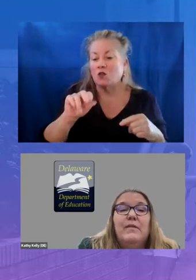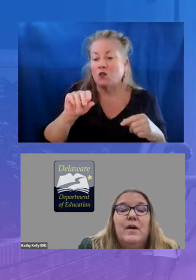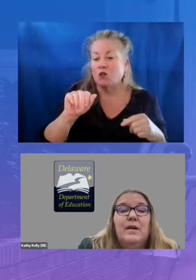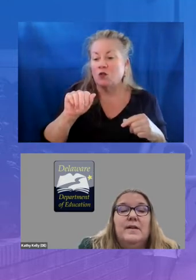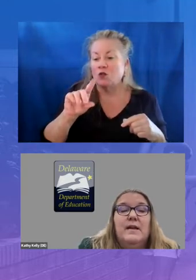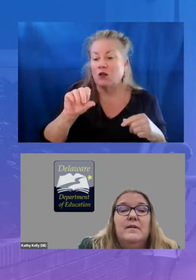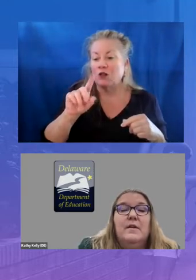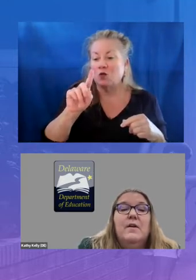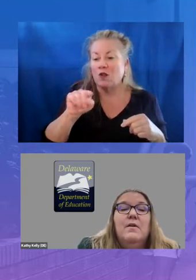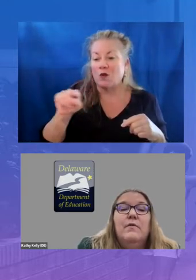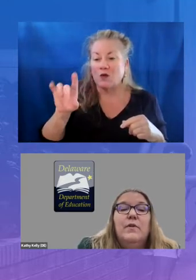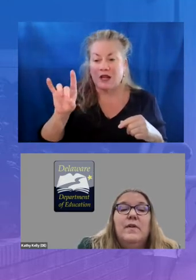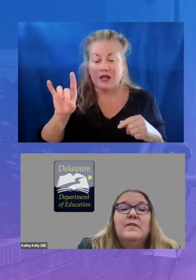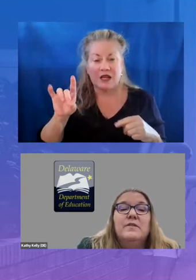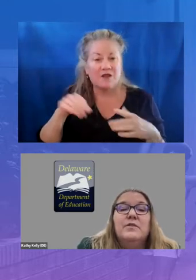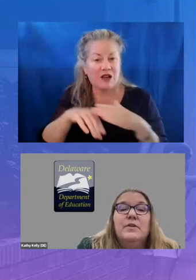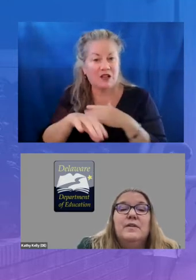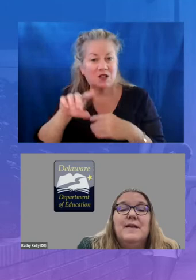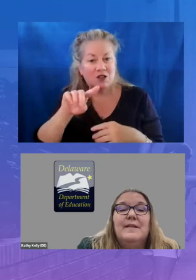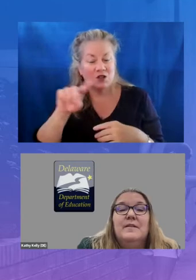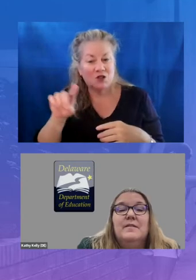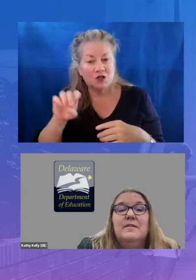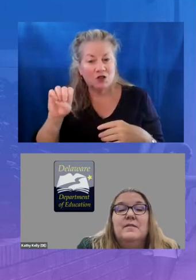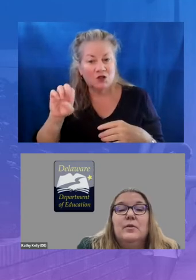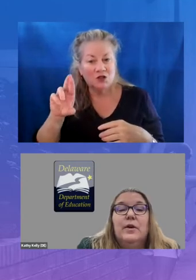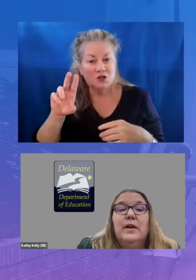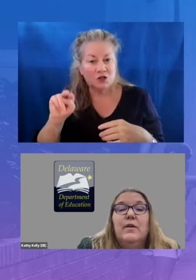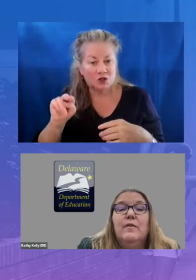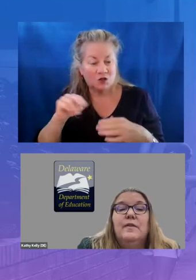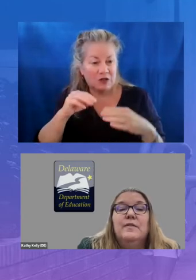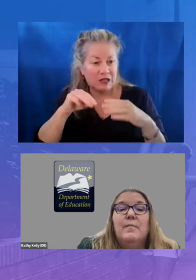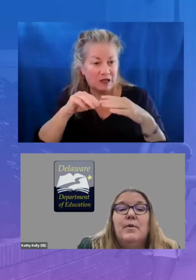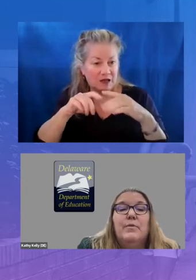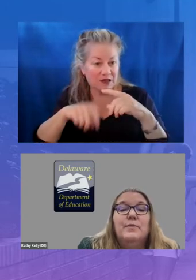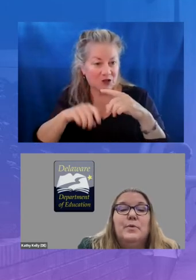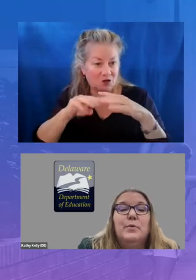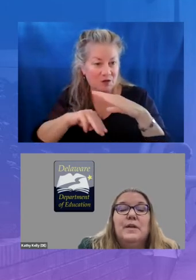content four thousand students access this learning over the summer through schools and